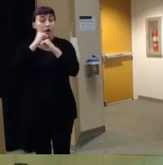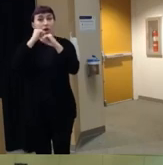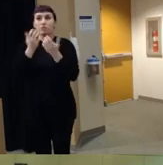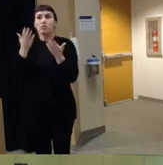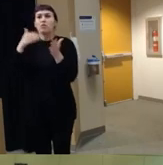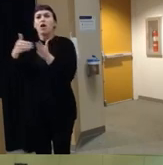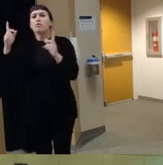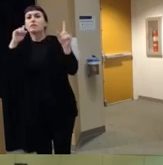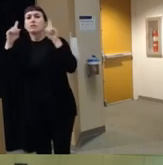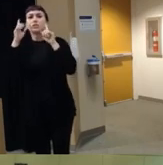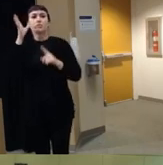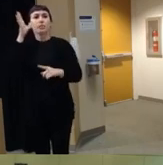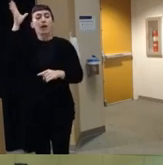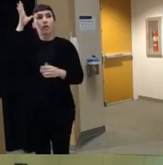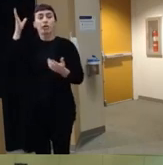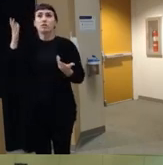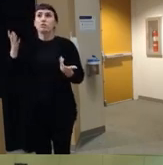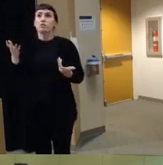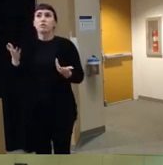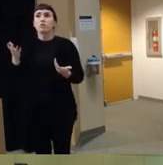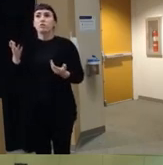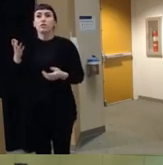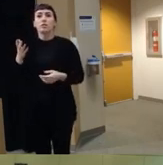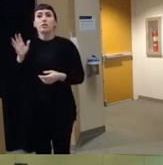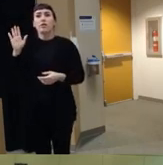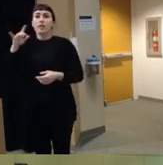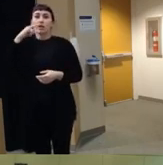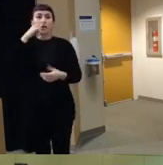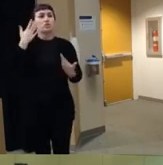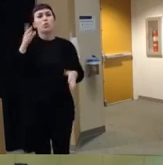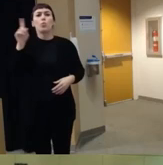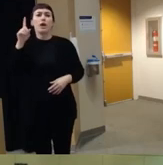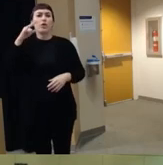from parents that you know their kids don't know where their gun is stored you know I hide the gun